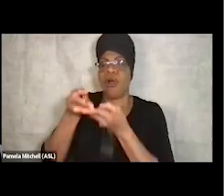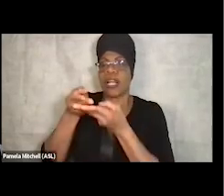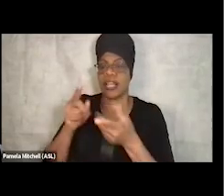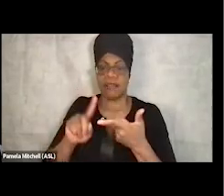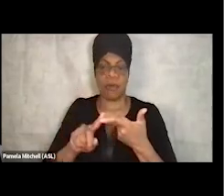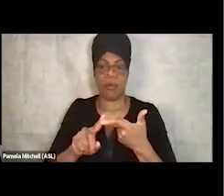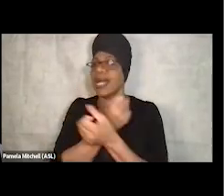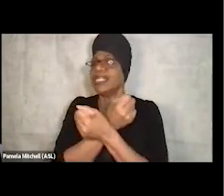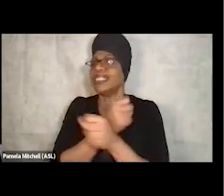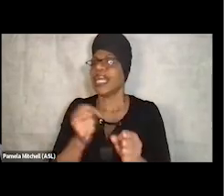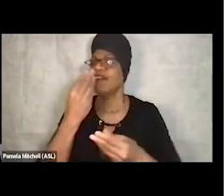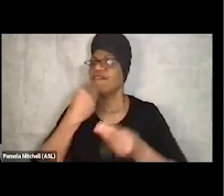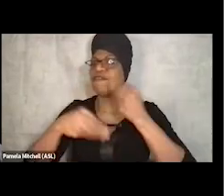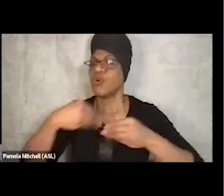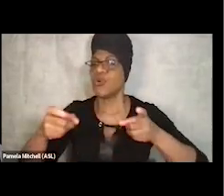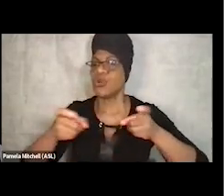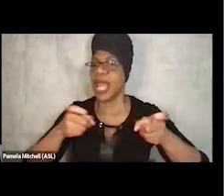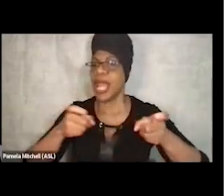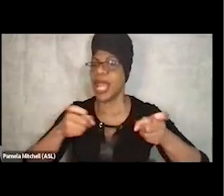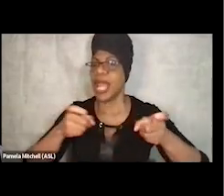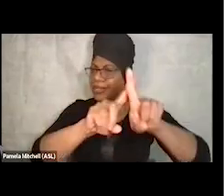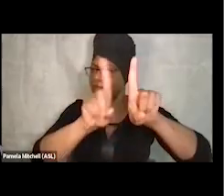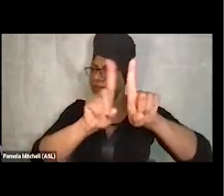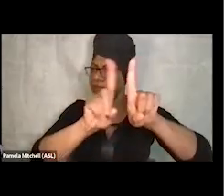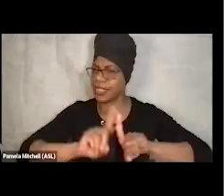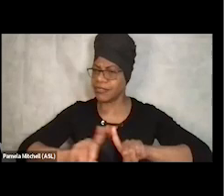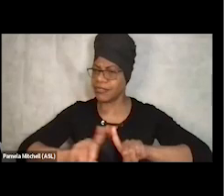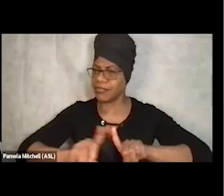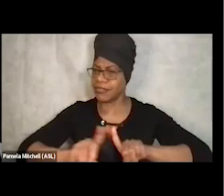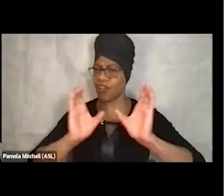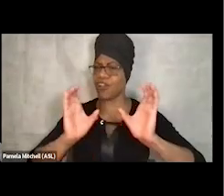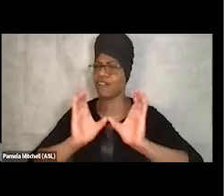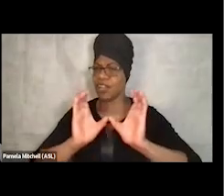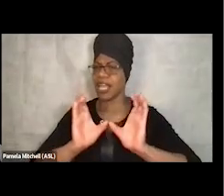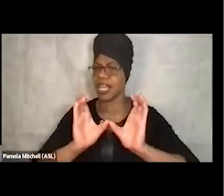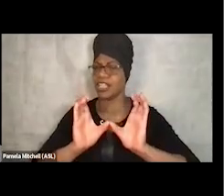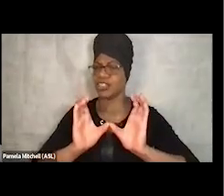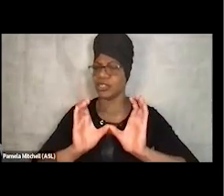different certifications like that or a medical assistant certification. Something else that we recently did